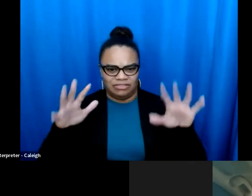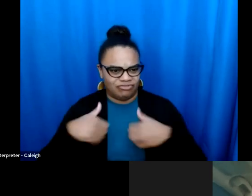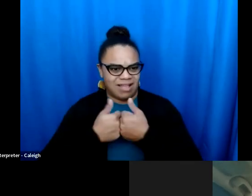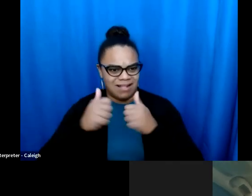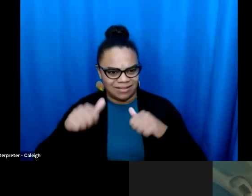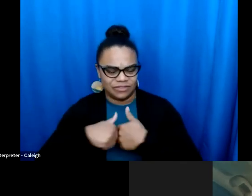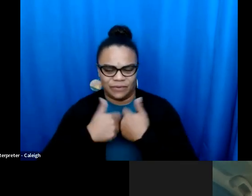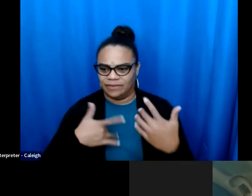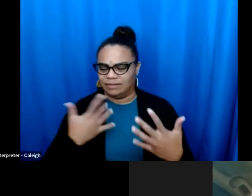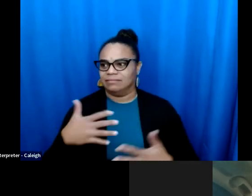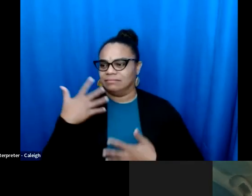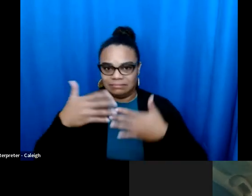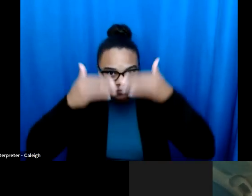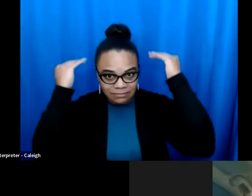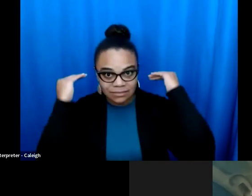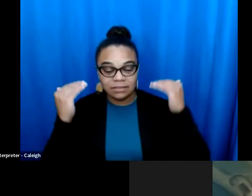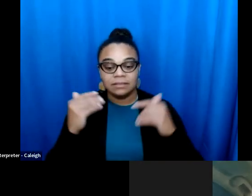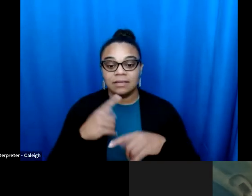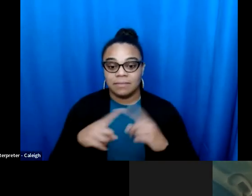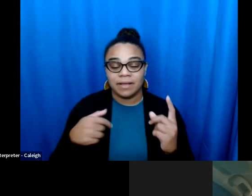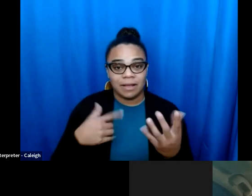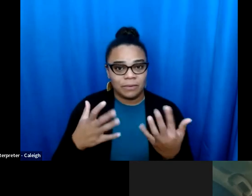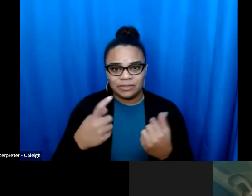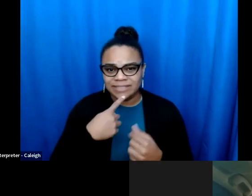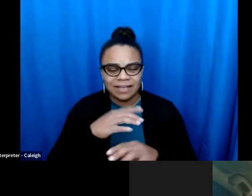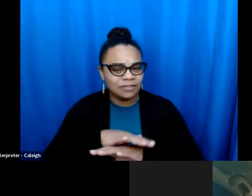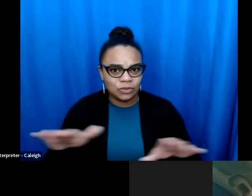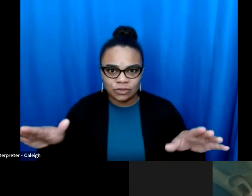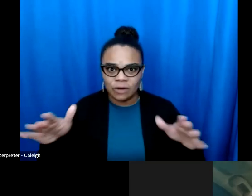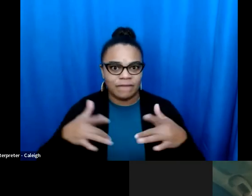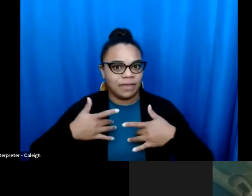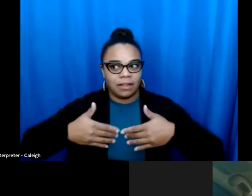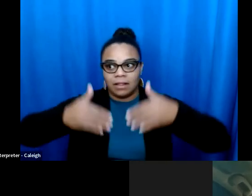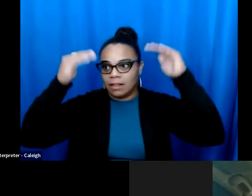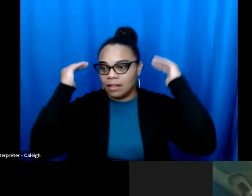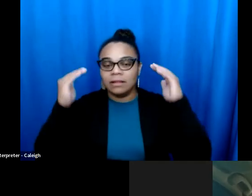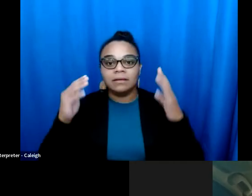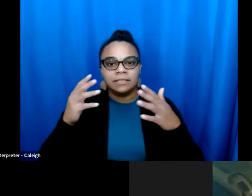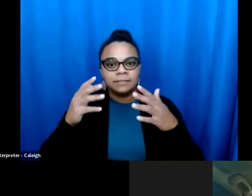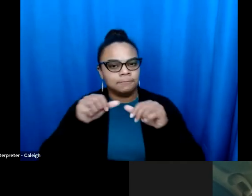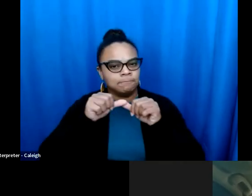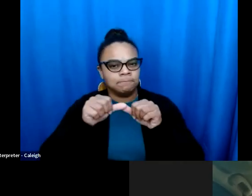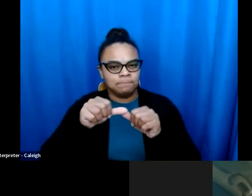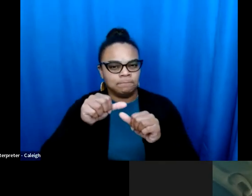people say that the world feels like it's on fire, that it just seems overwhelming. A lot of folks get caught up in the challenges A lot of folks get caught up in the chat, I would just say, be caught up in that.